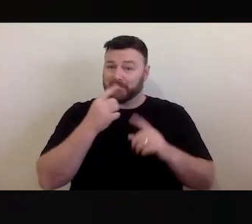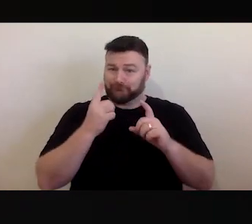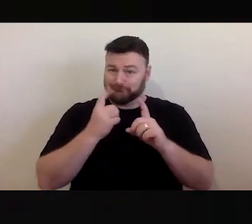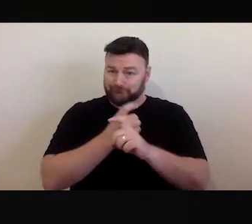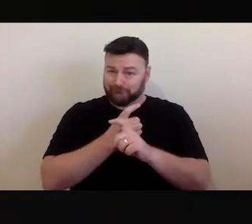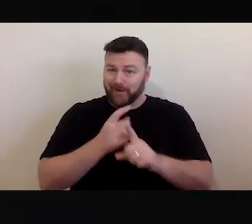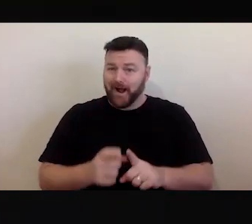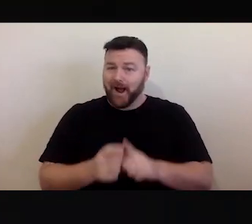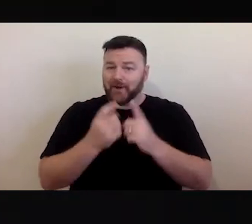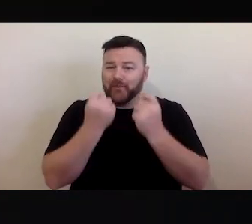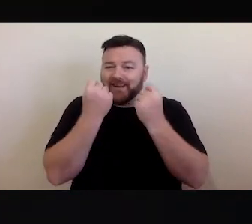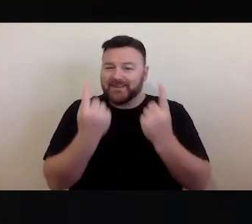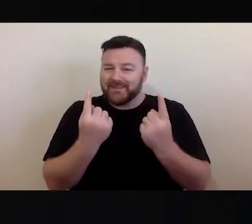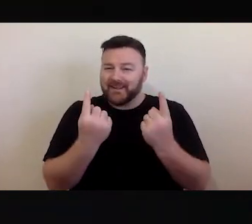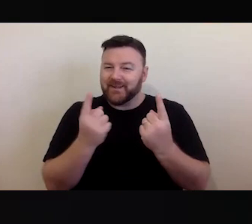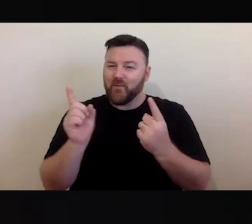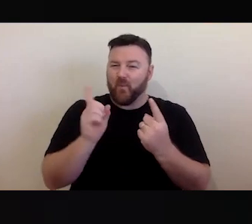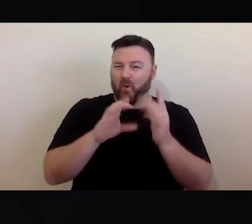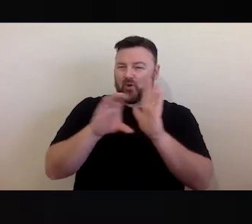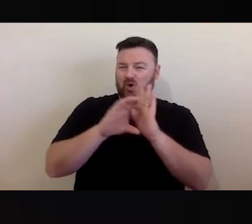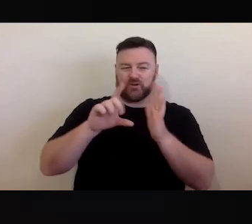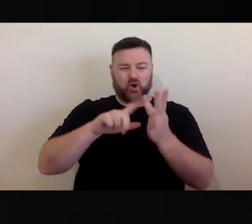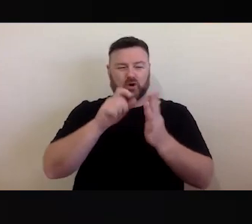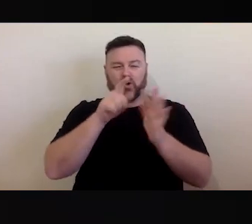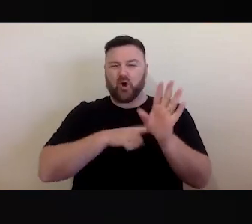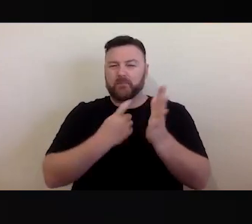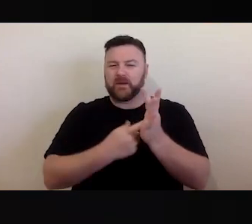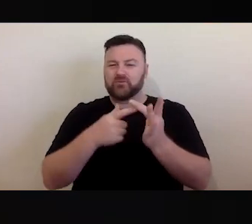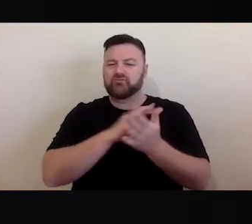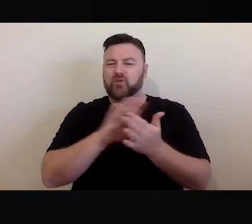know Elliott will do a great job in trying to make it a little bit